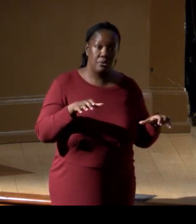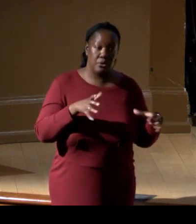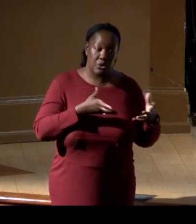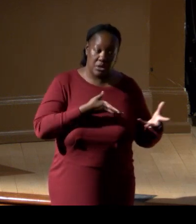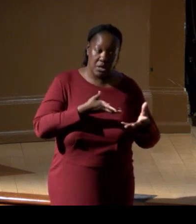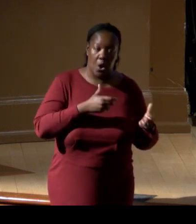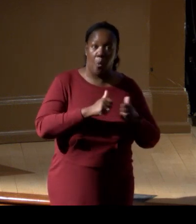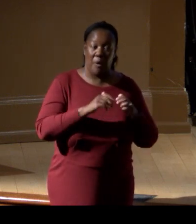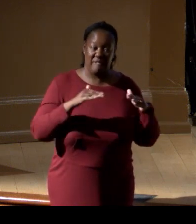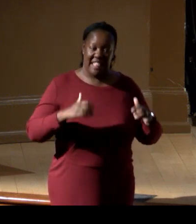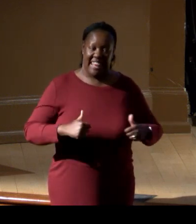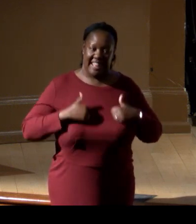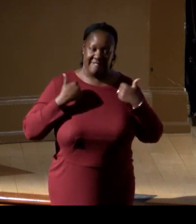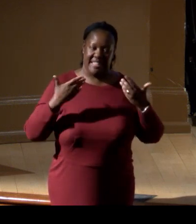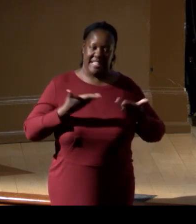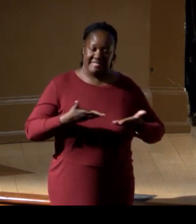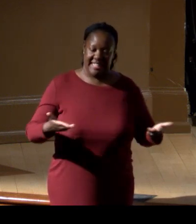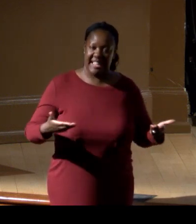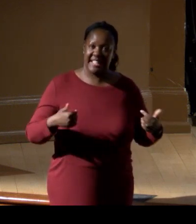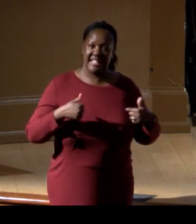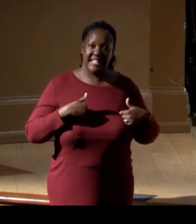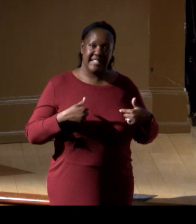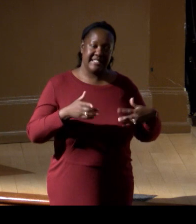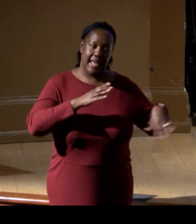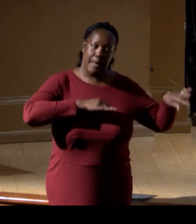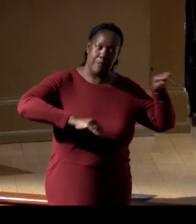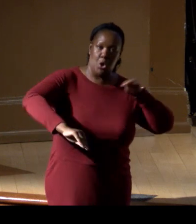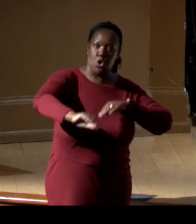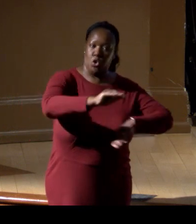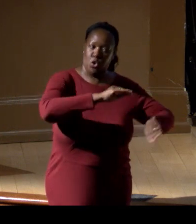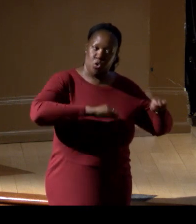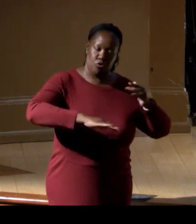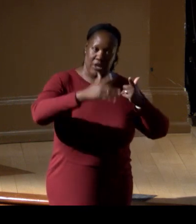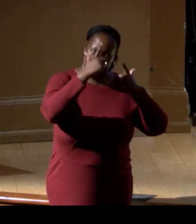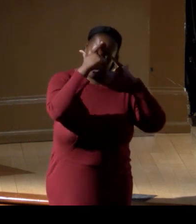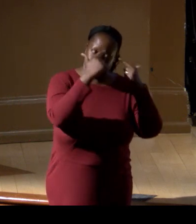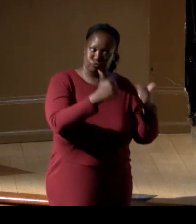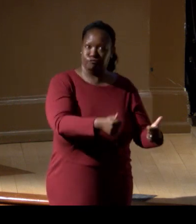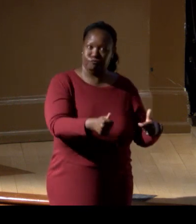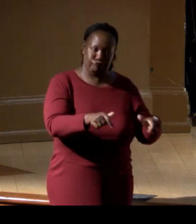and that have their own, they're not just physically driven, they are affected by physics and chemistry,